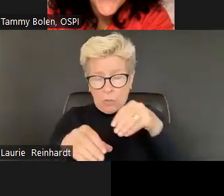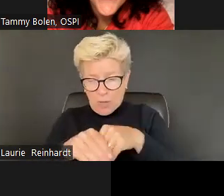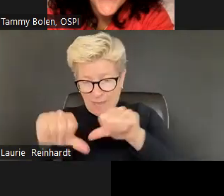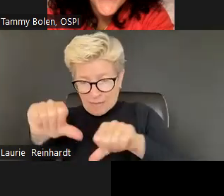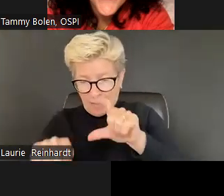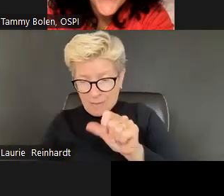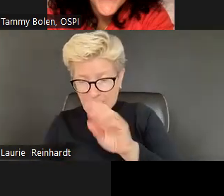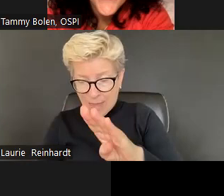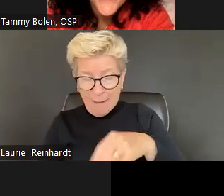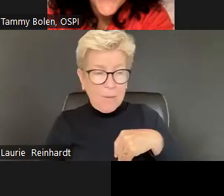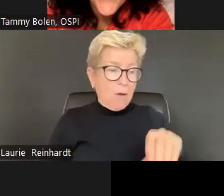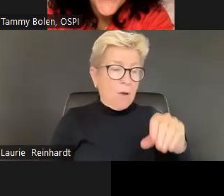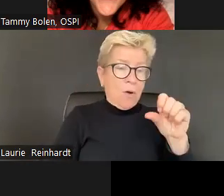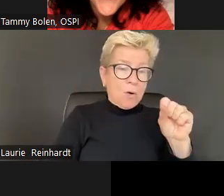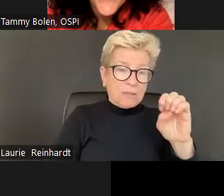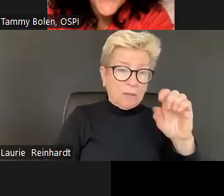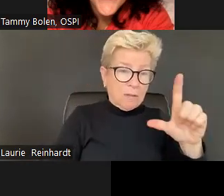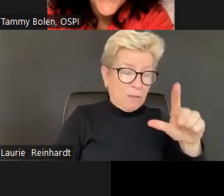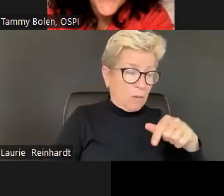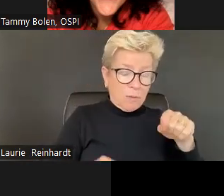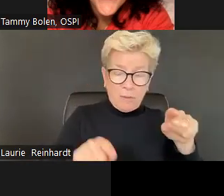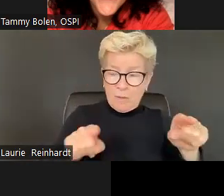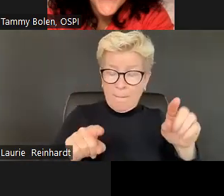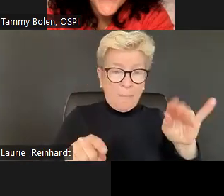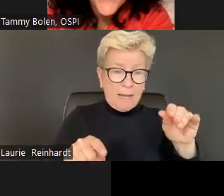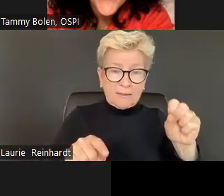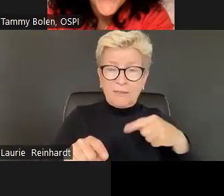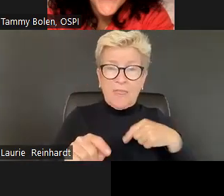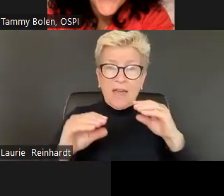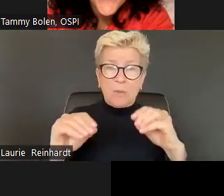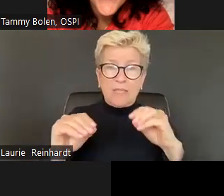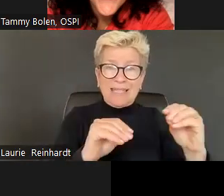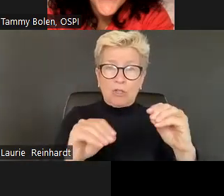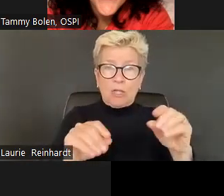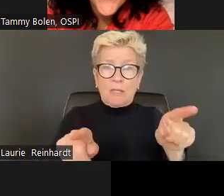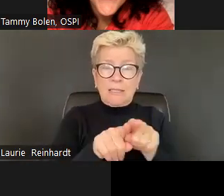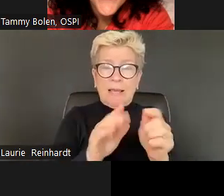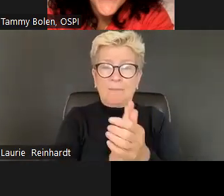Evaluating our biases and how they influence our decisions and how they we evaluate that, right?